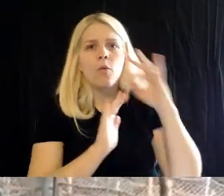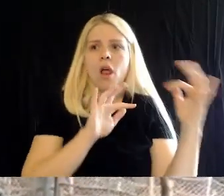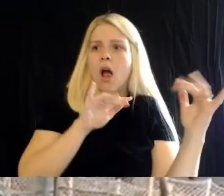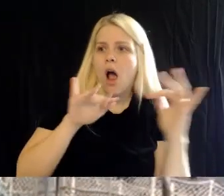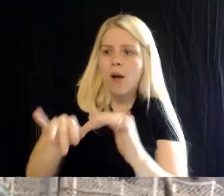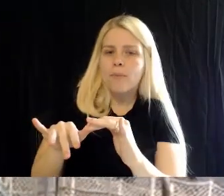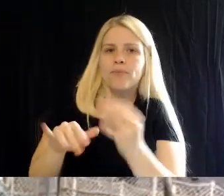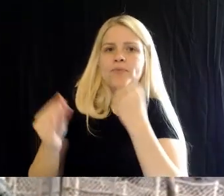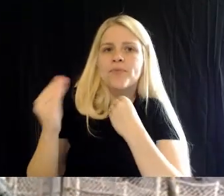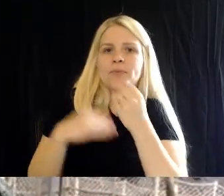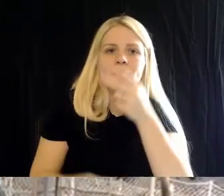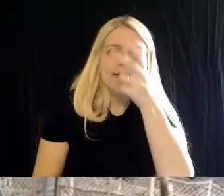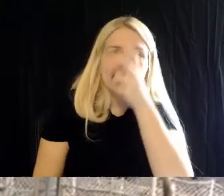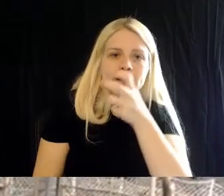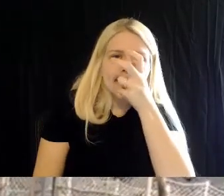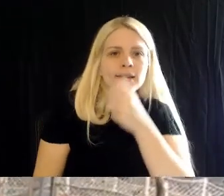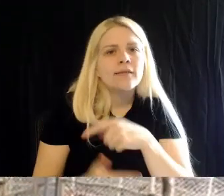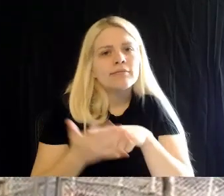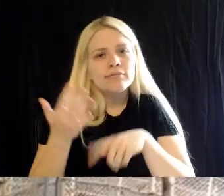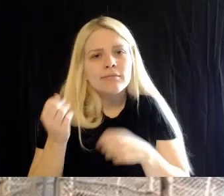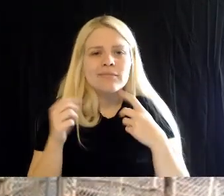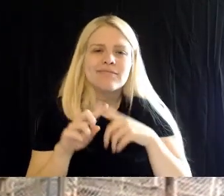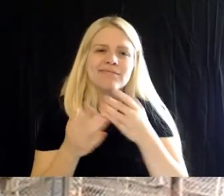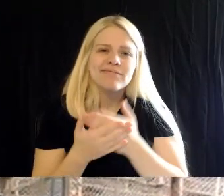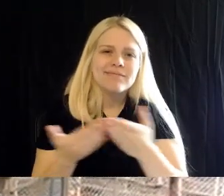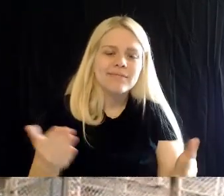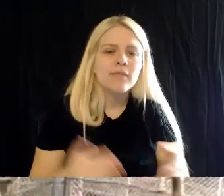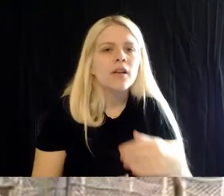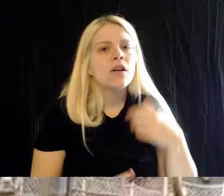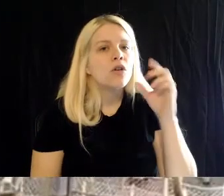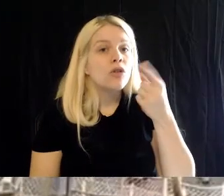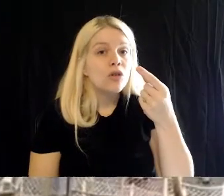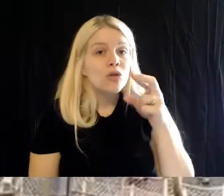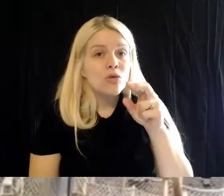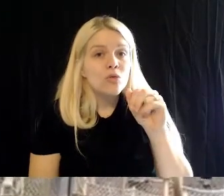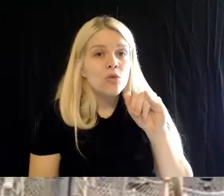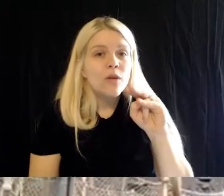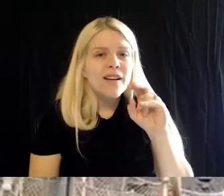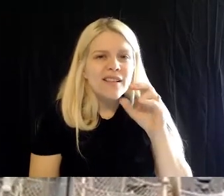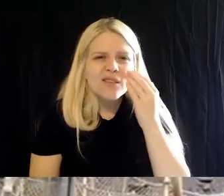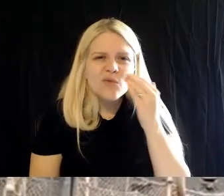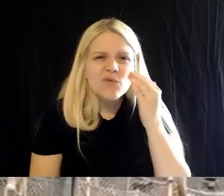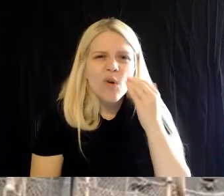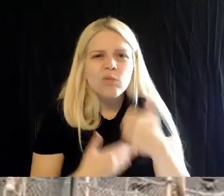a lot of insects, grains, some greens, and carrots-